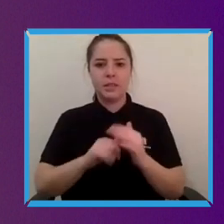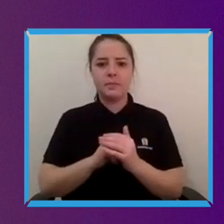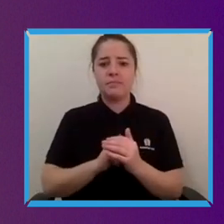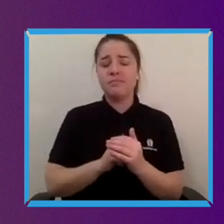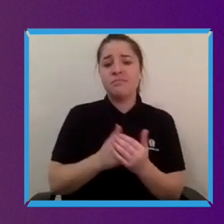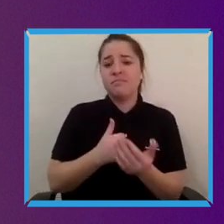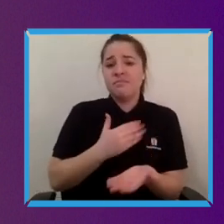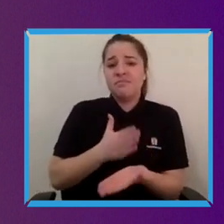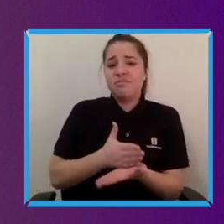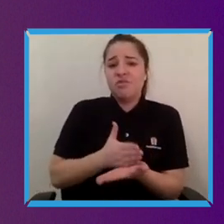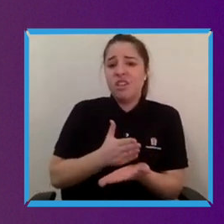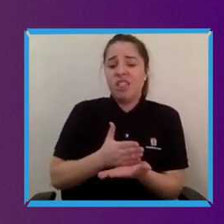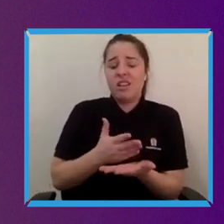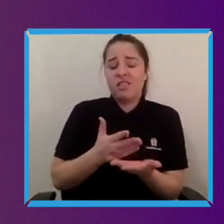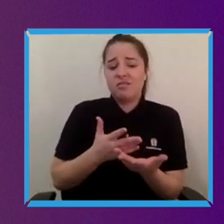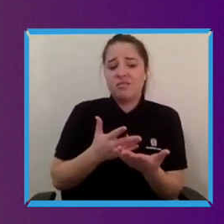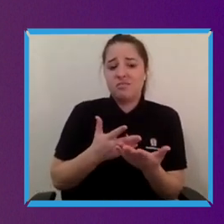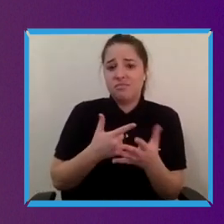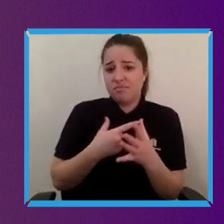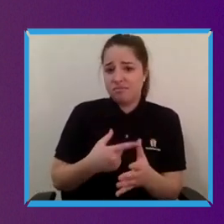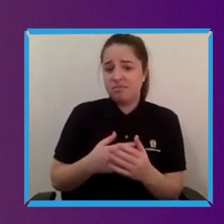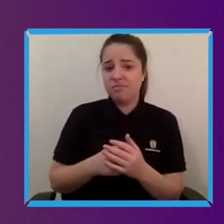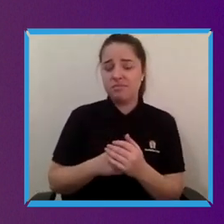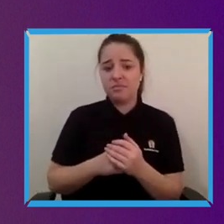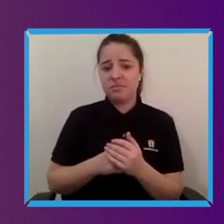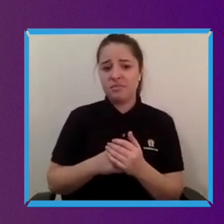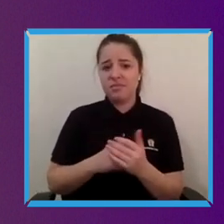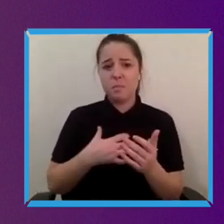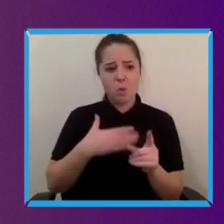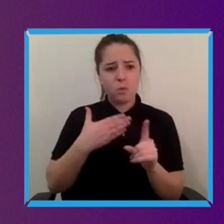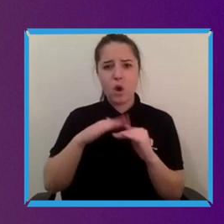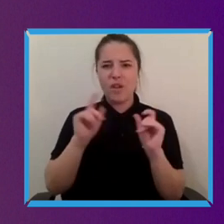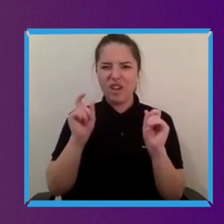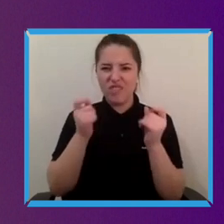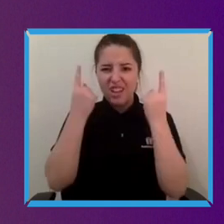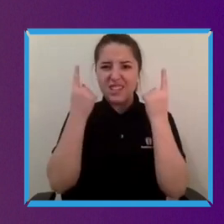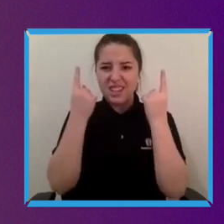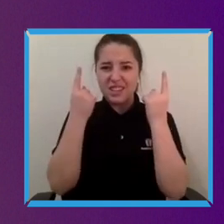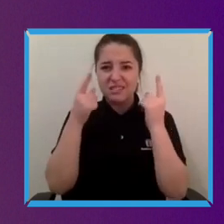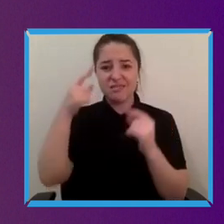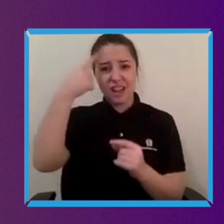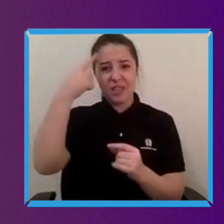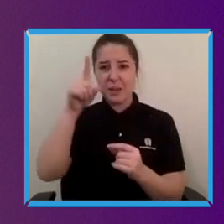people with disability on the whole by virtue of that disability